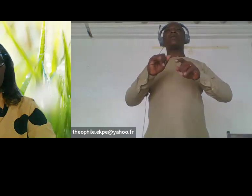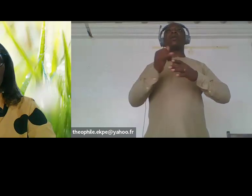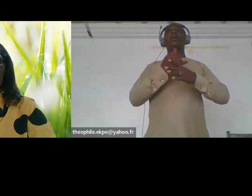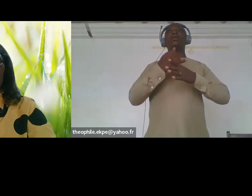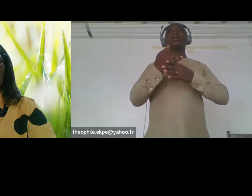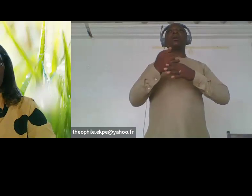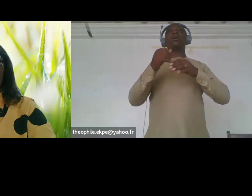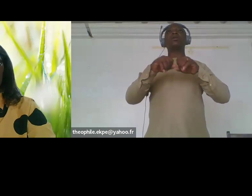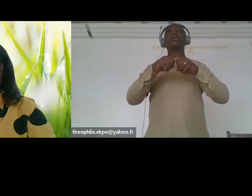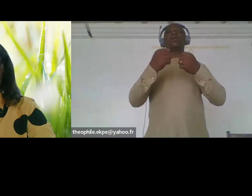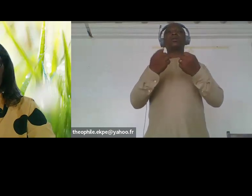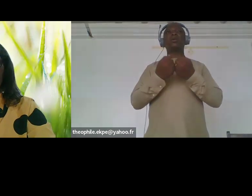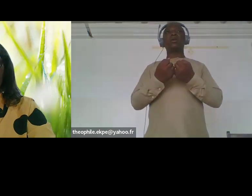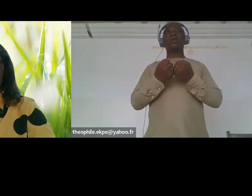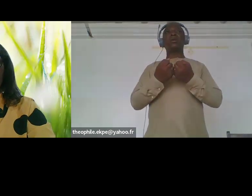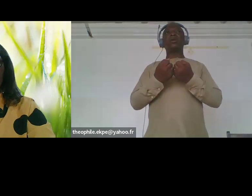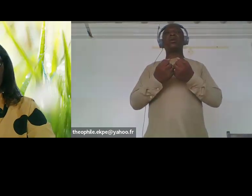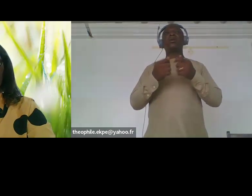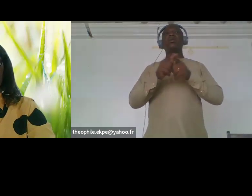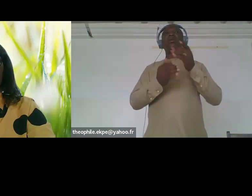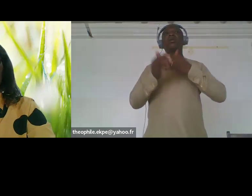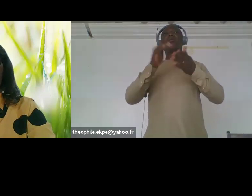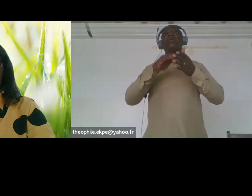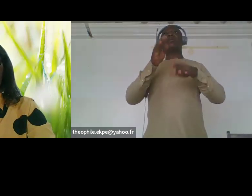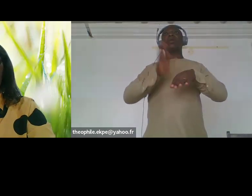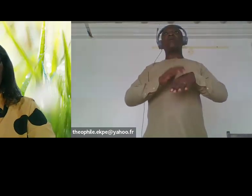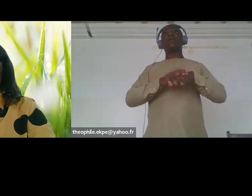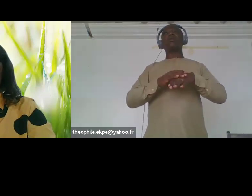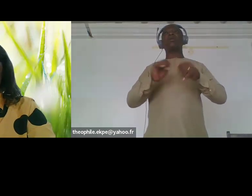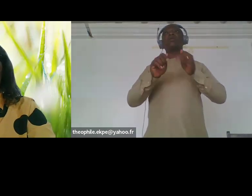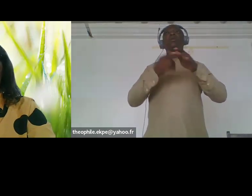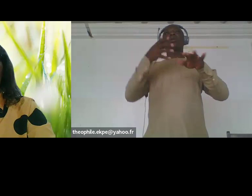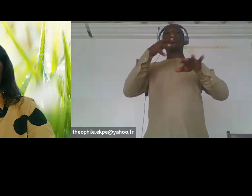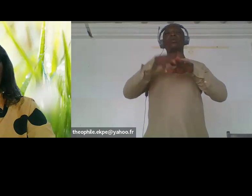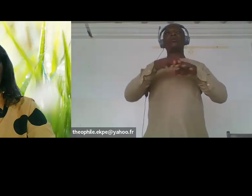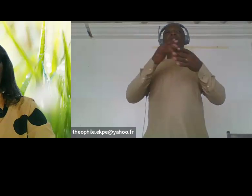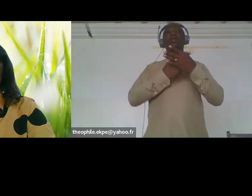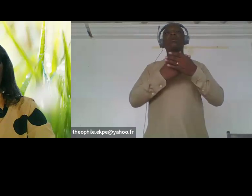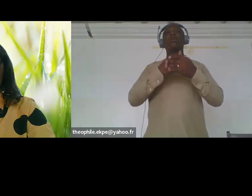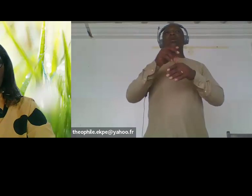recognize and addresses the multiple barrier faced by women with disability